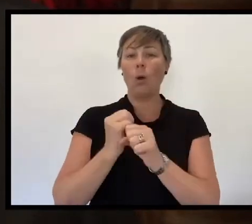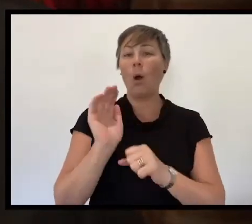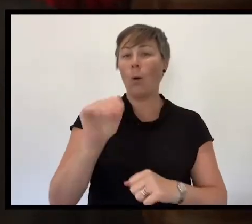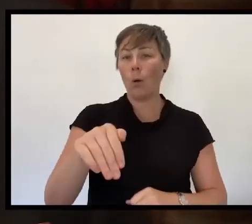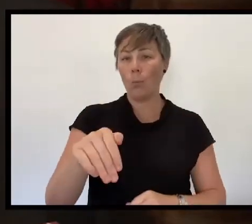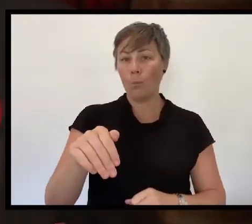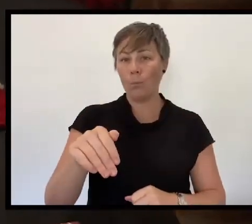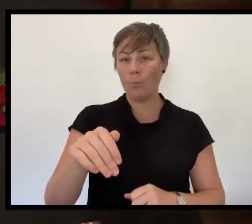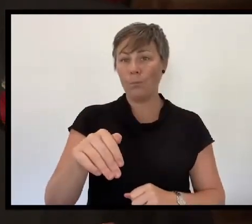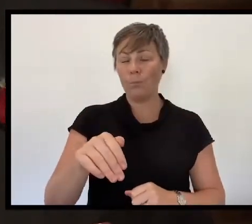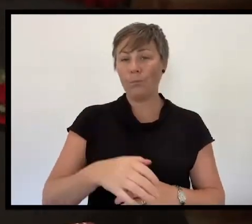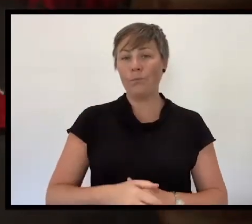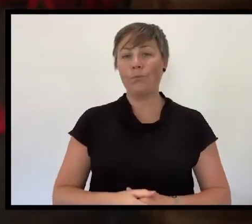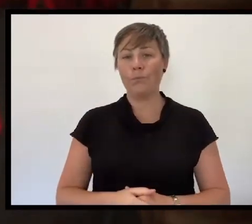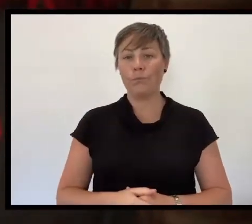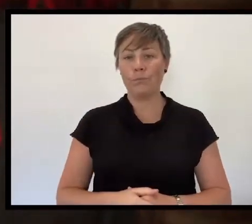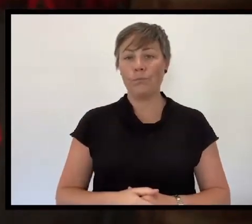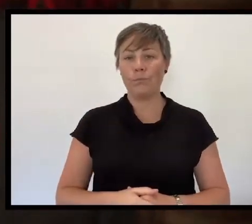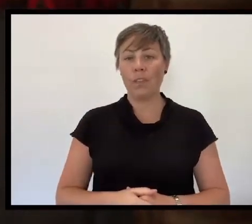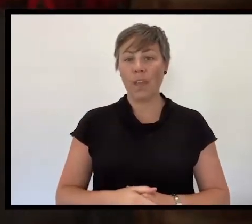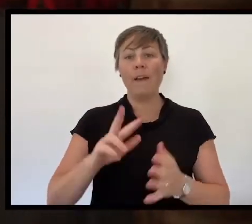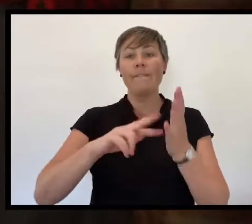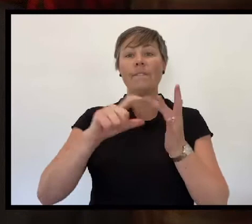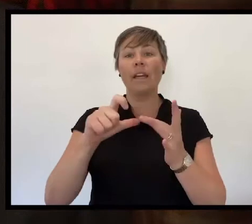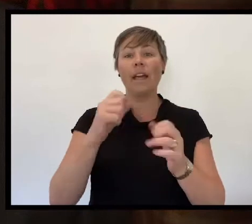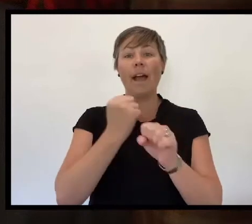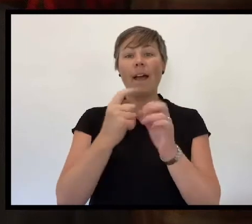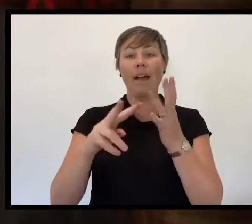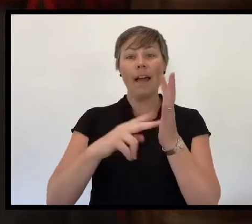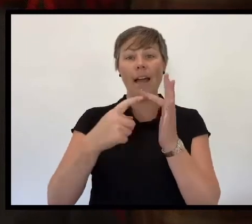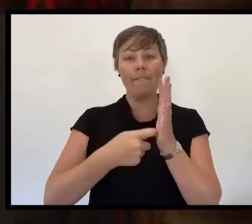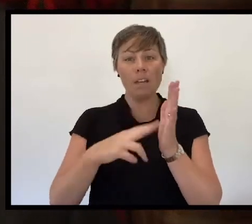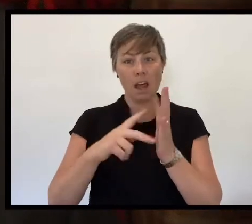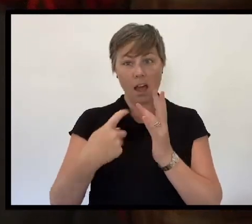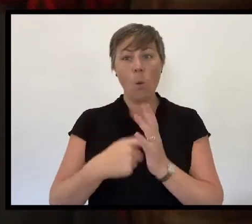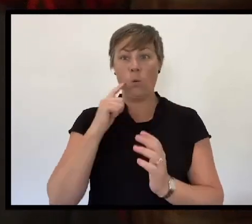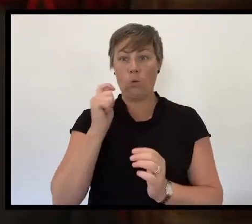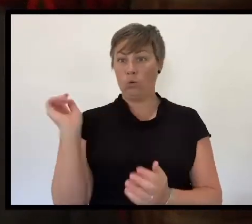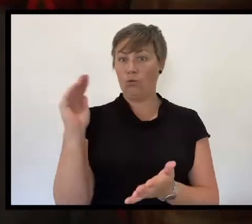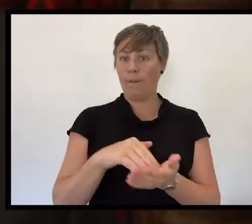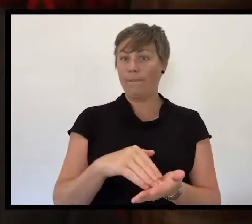Her Excellency the Honourable Linda Dessau AC, Governor of Victoria will arrive shortly.